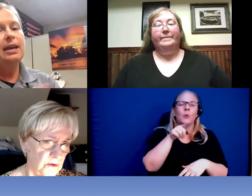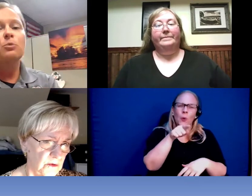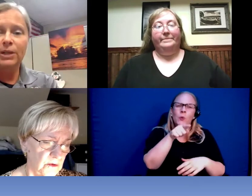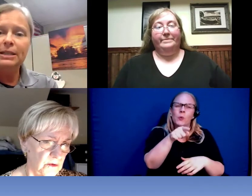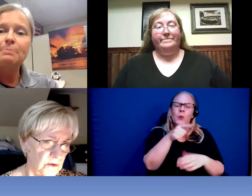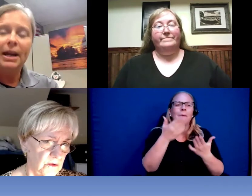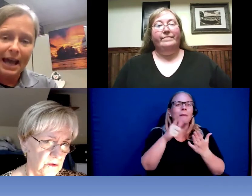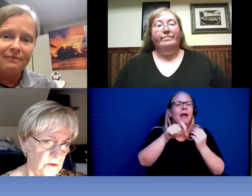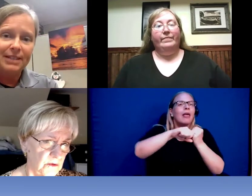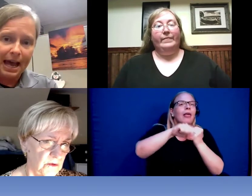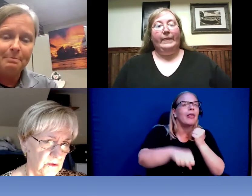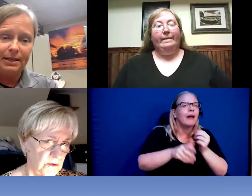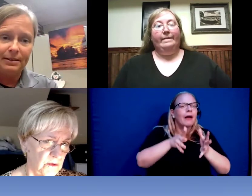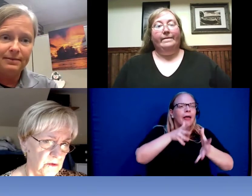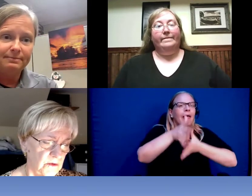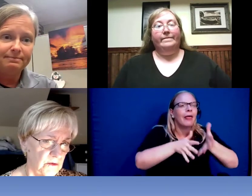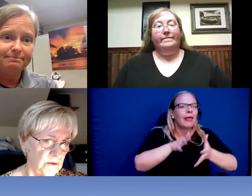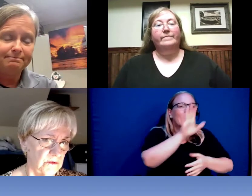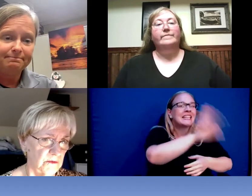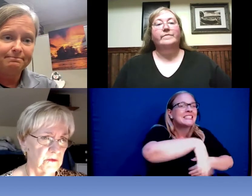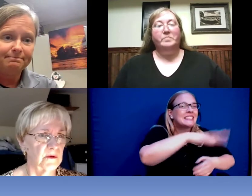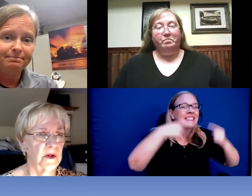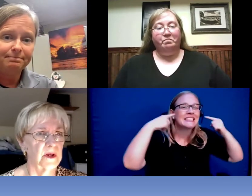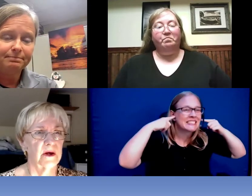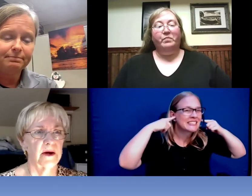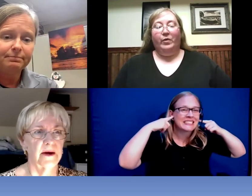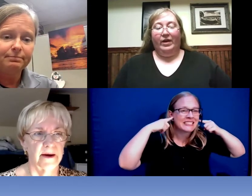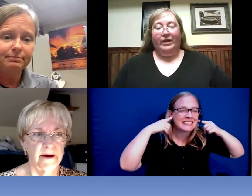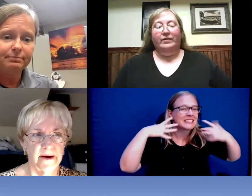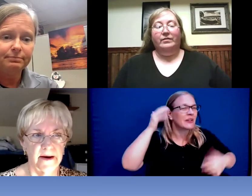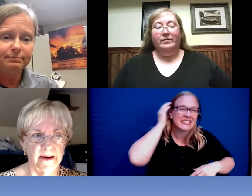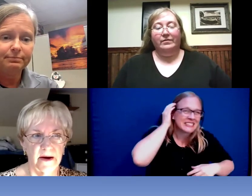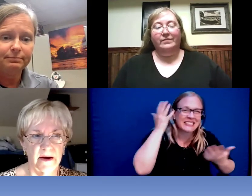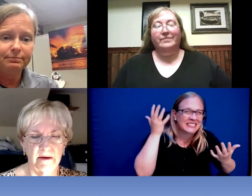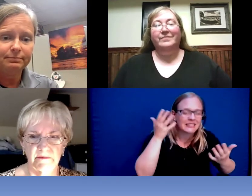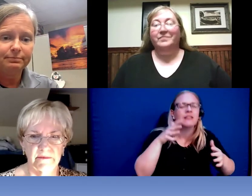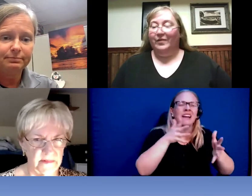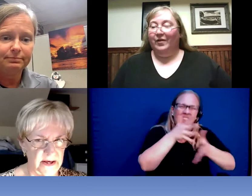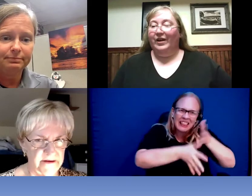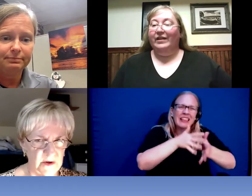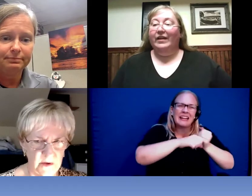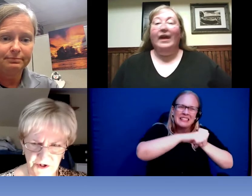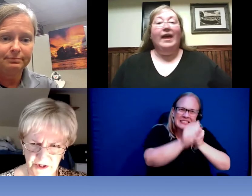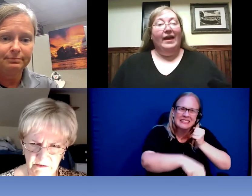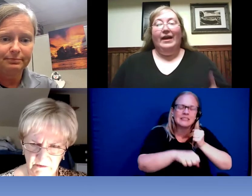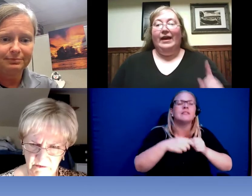it really might have to happen Bonnie: I have a question.